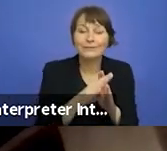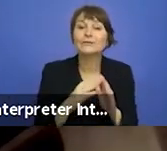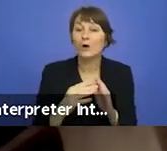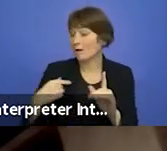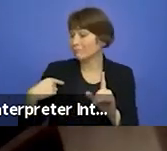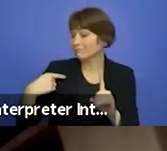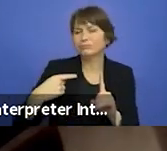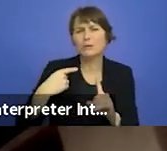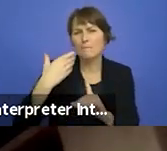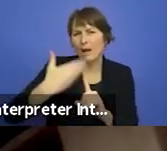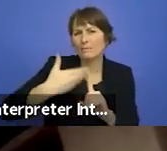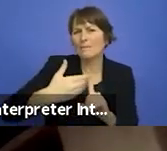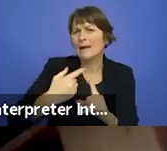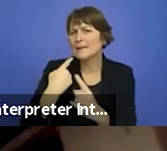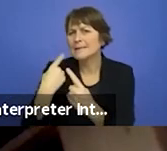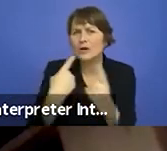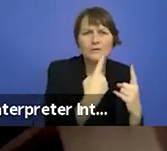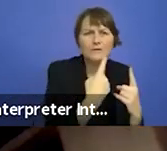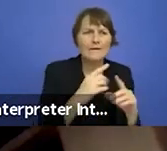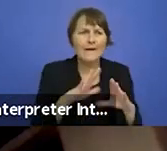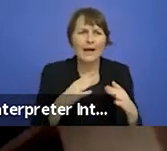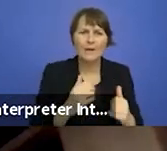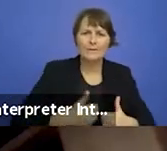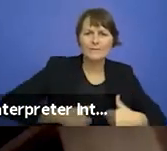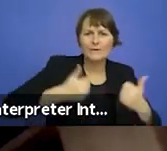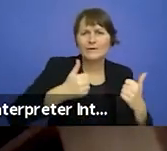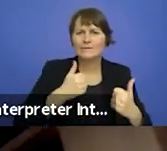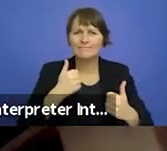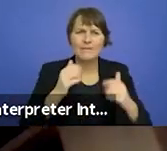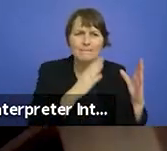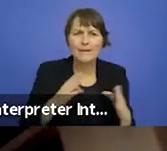or not it might even be possible to still plan for international collaborations when the world